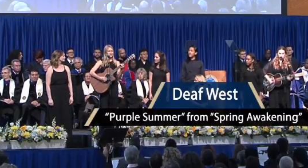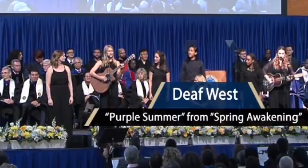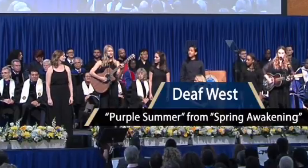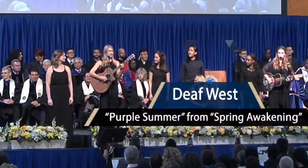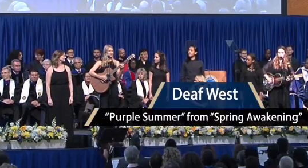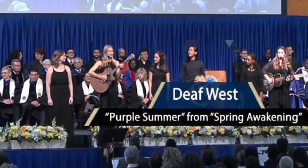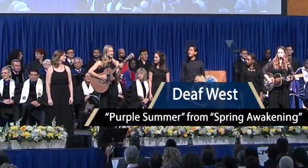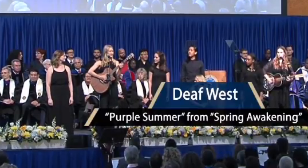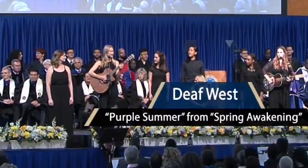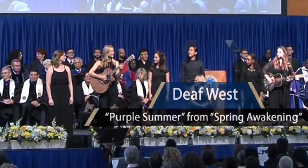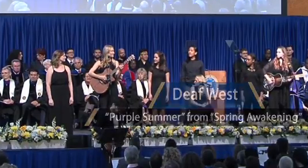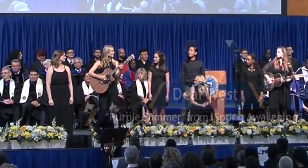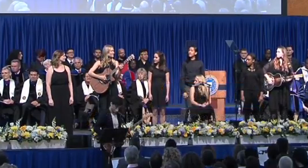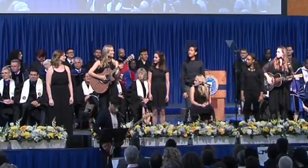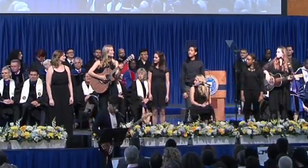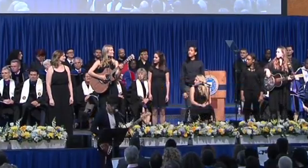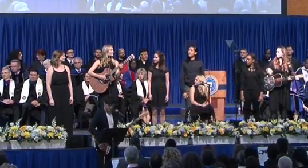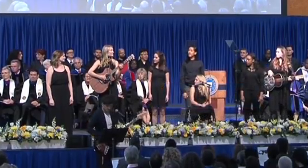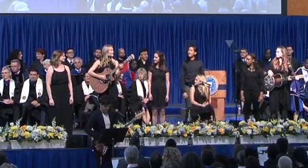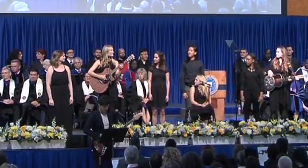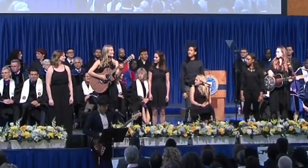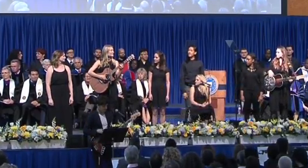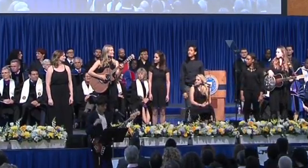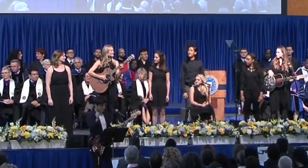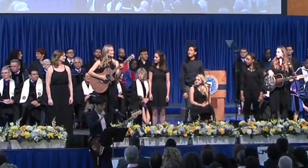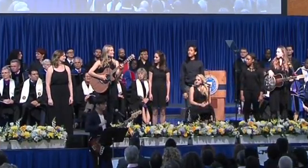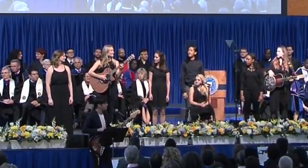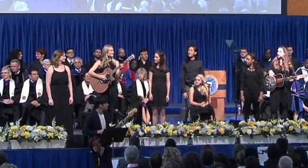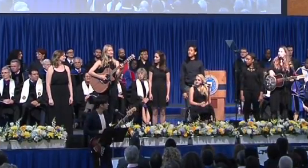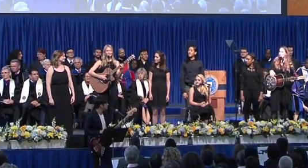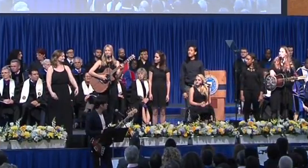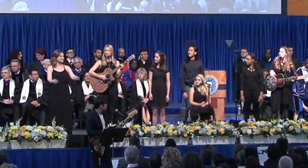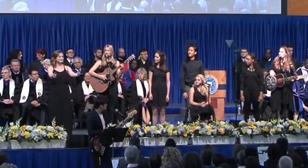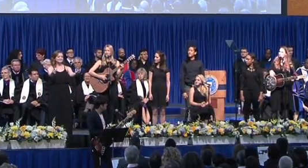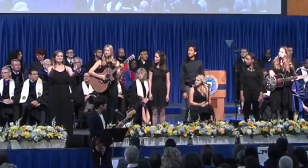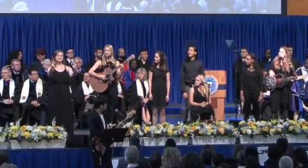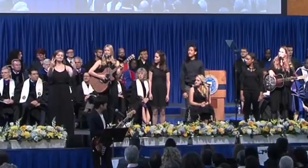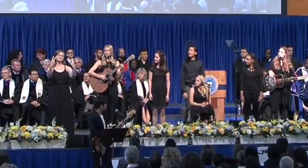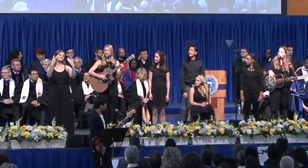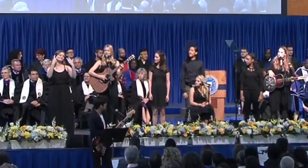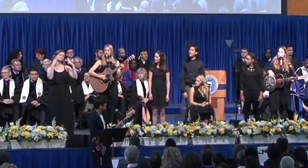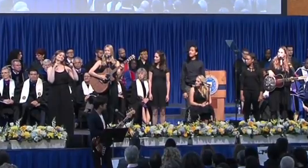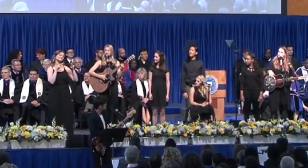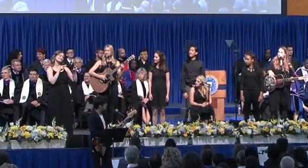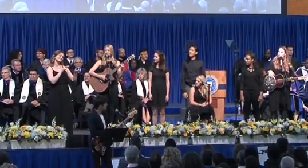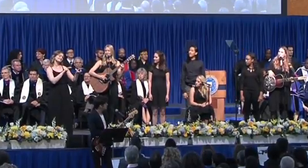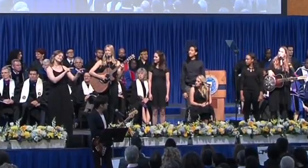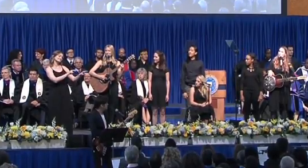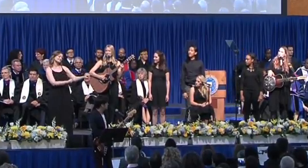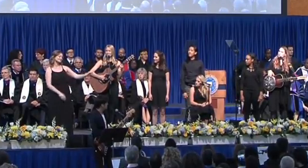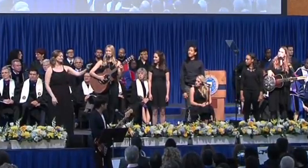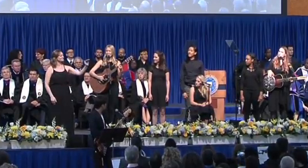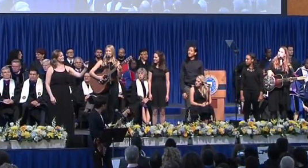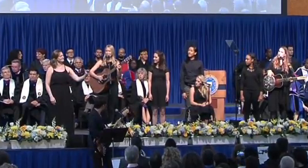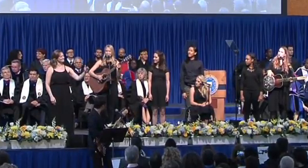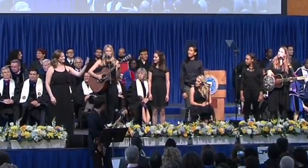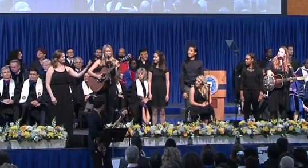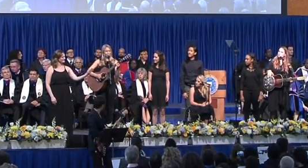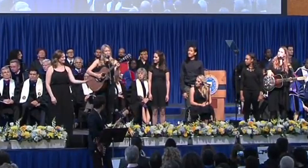[Intro on guitar] Listen to what's in the heart of a child